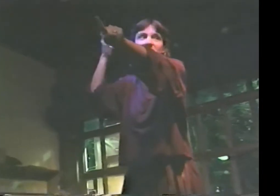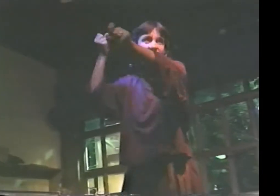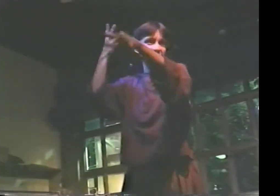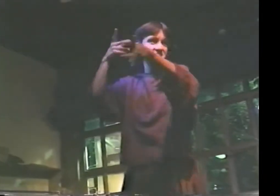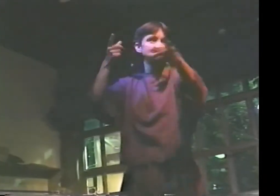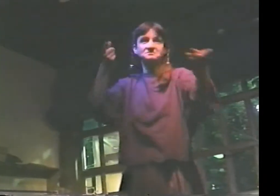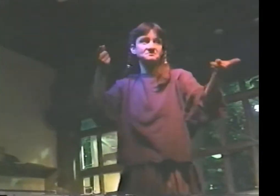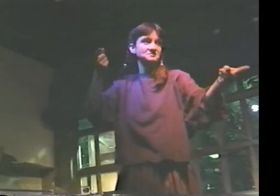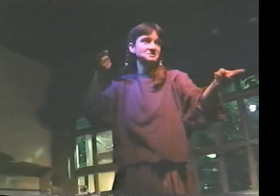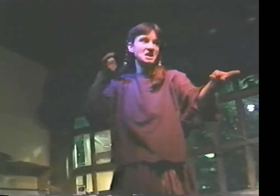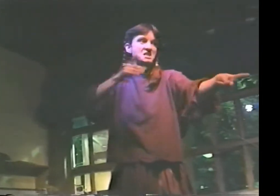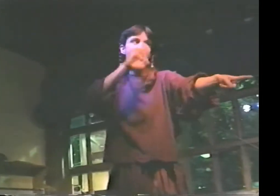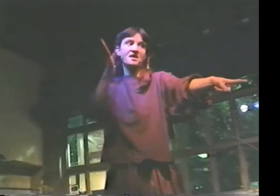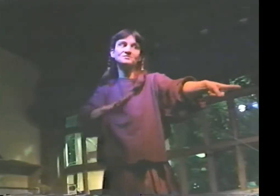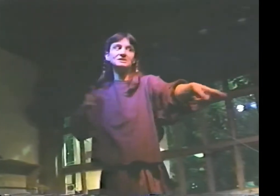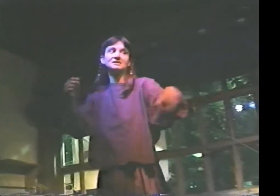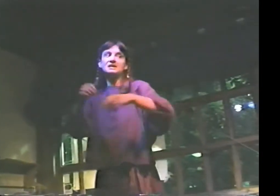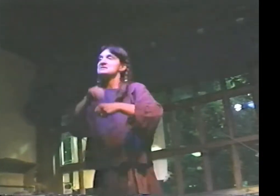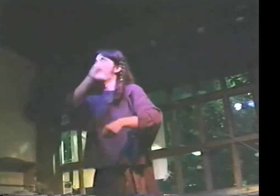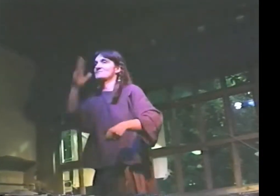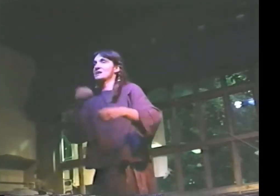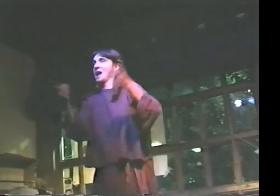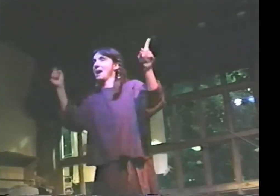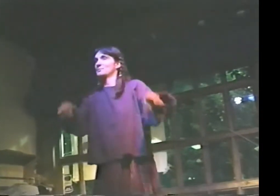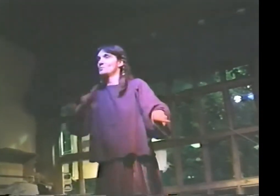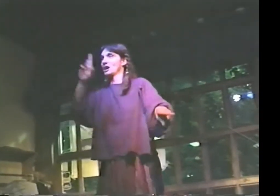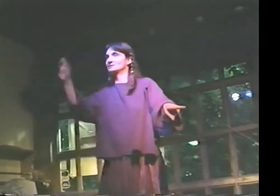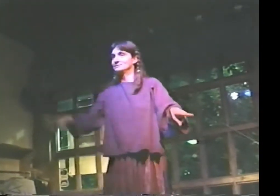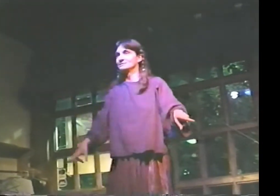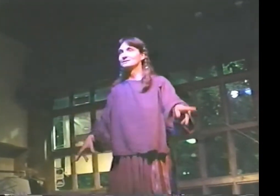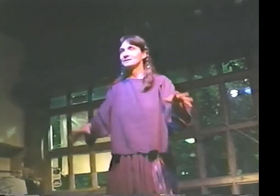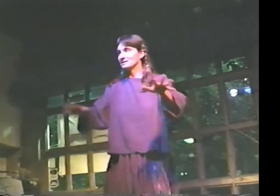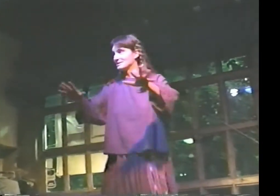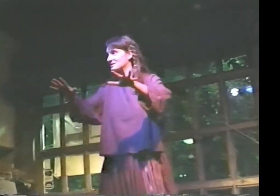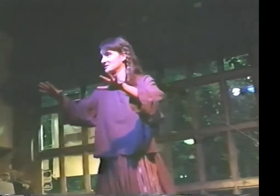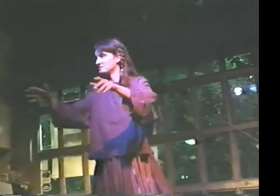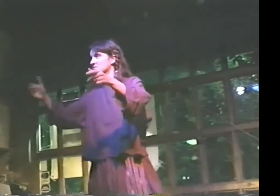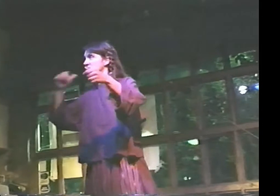AH, YOU'RE FROM CALIFORNIA. I GUESS THAT'S THE PROBLEM. YEAH.